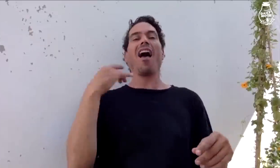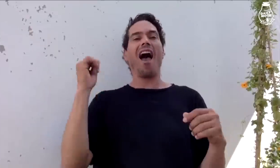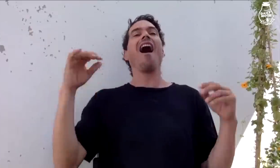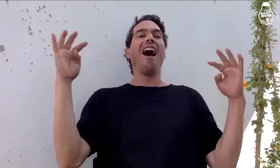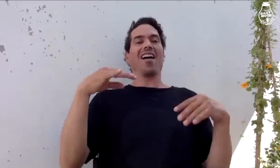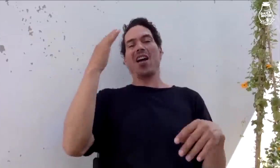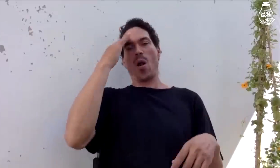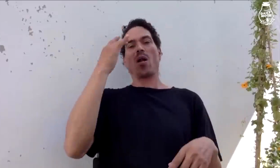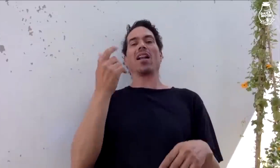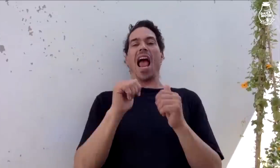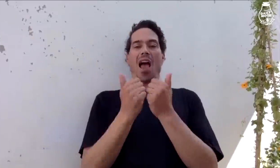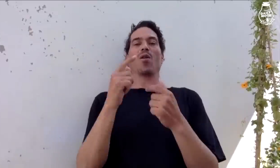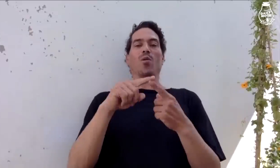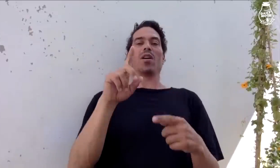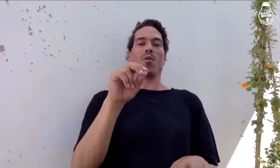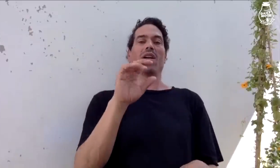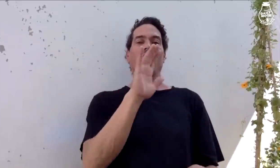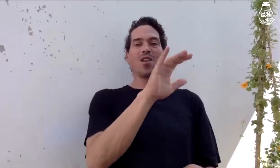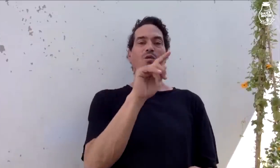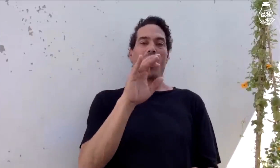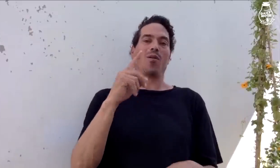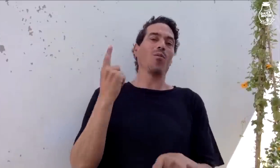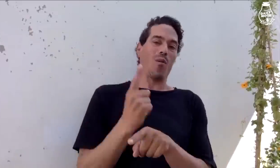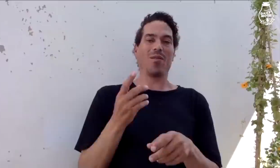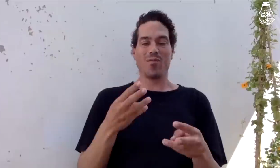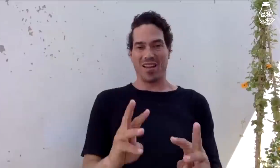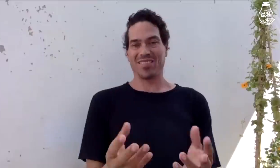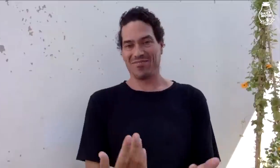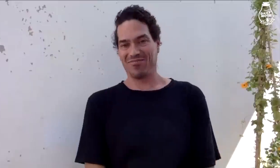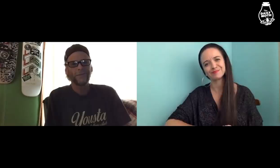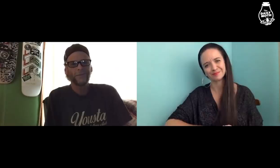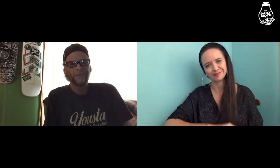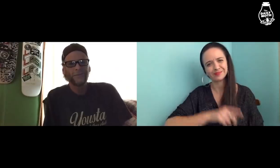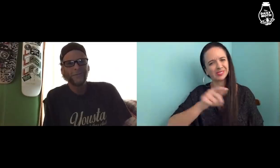I want to see a video from Chris teaching us how to do it the right way!